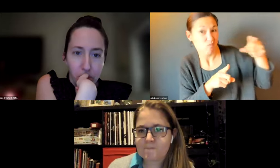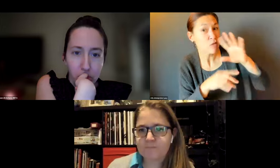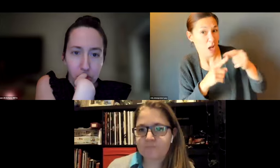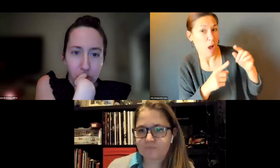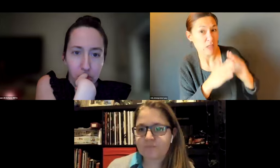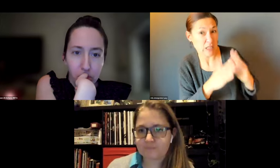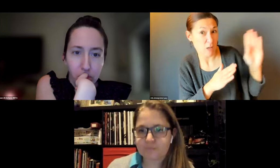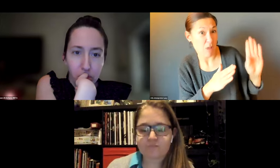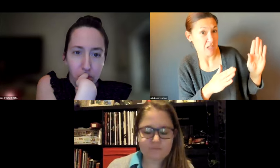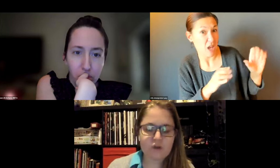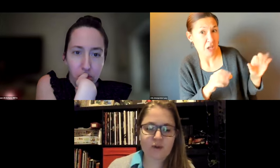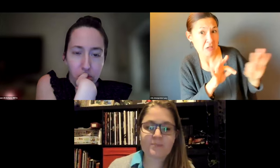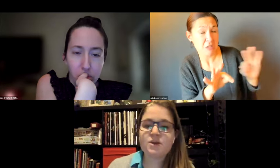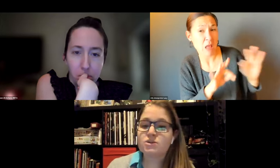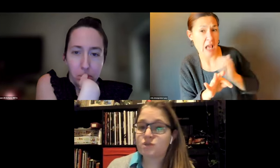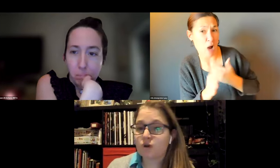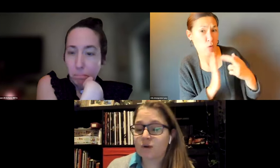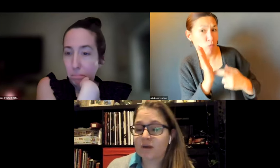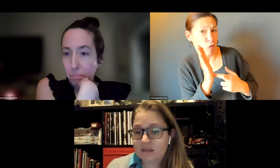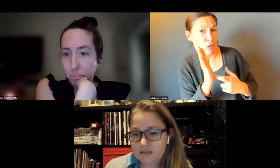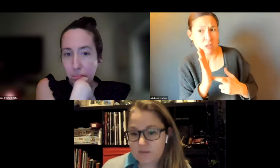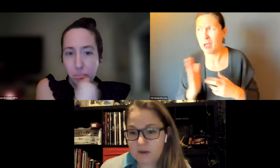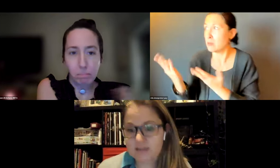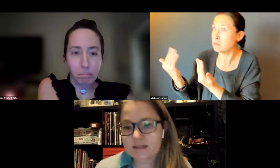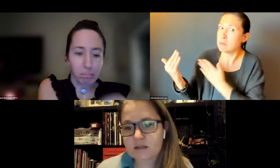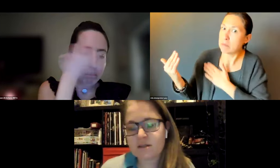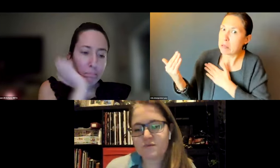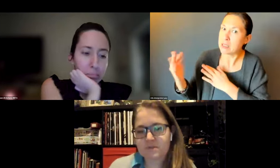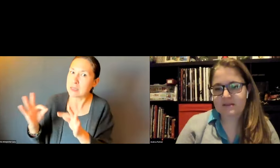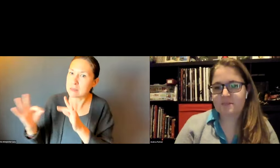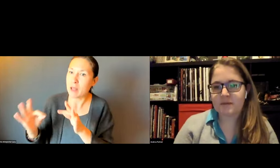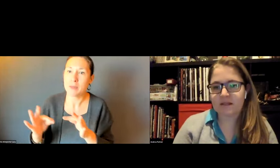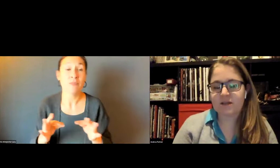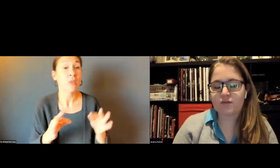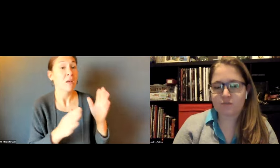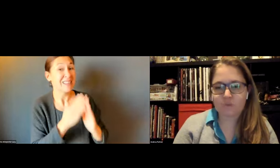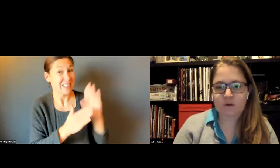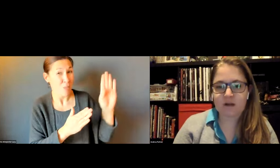IS IT HELPFUL FOR ME TO TALK ABOUT THE CITY OF BOSTON'S SNOW ORDINANCE?